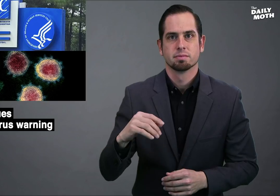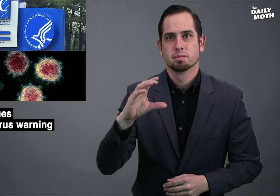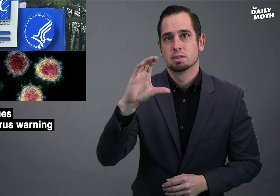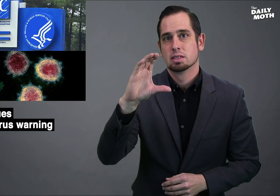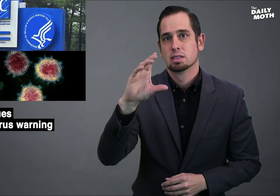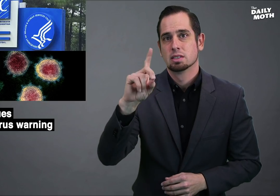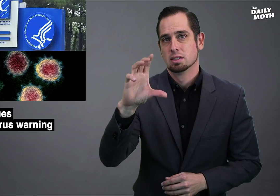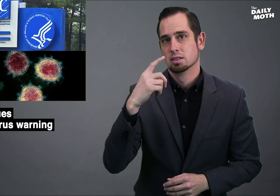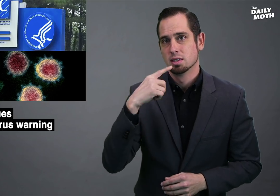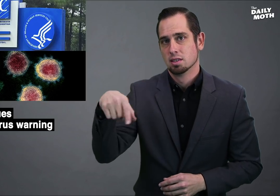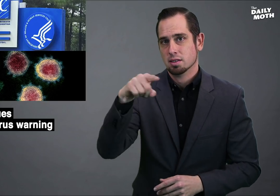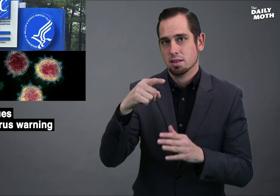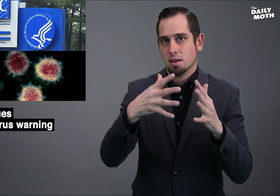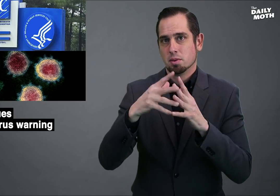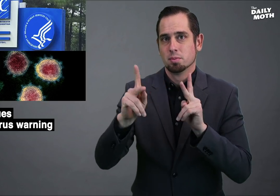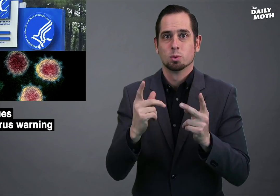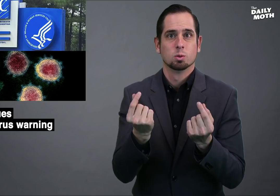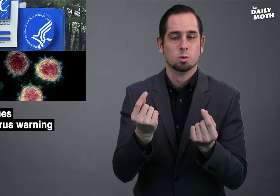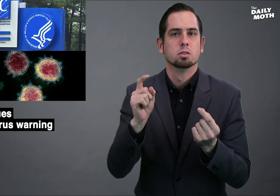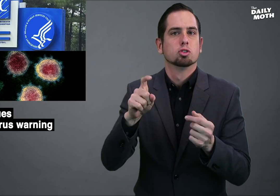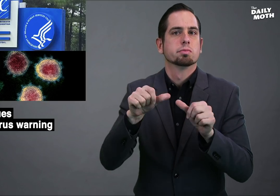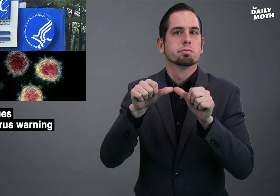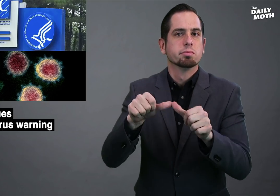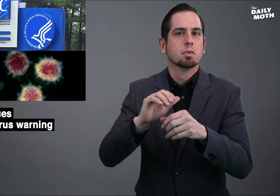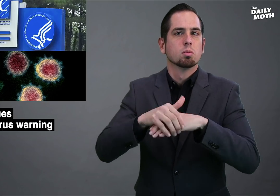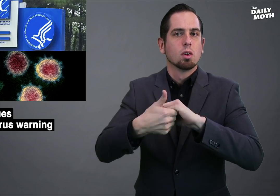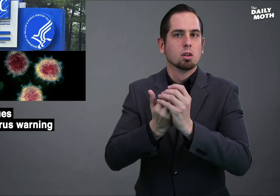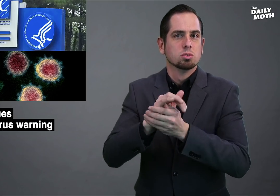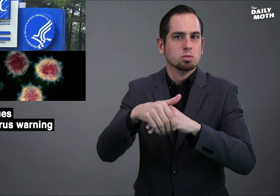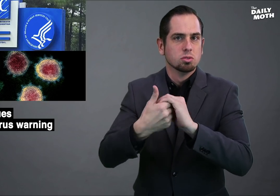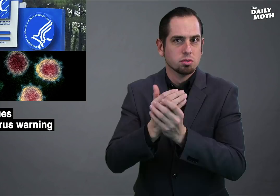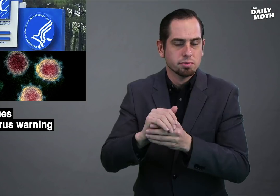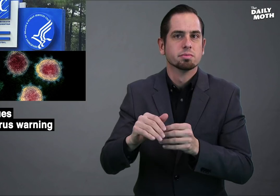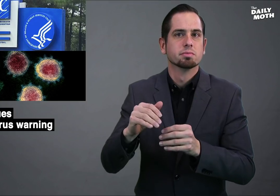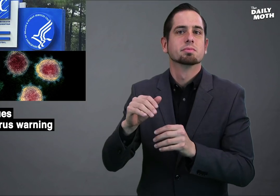The CDC said Americans should continue to wash their hands and